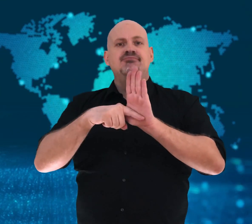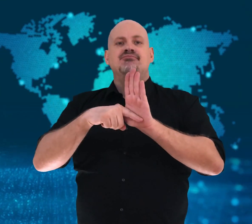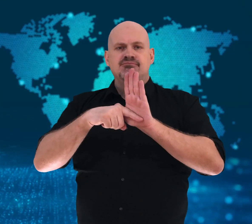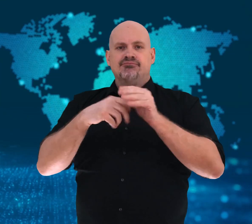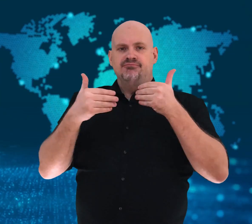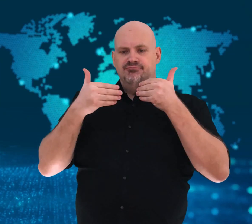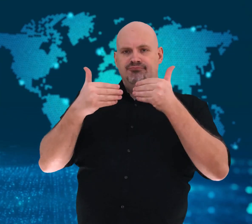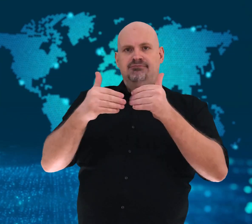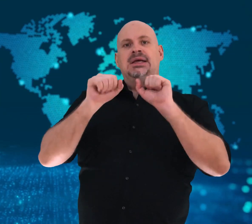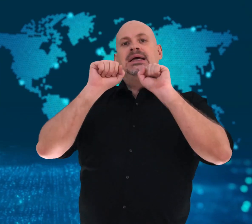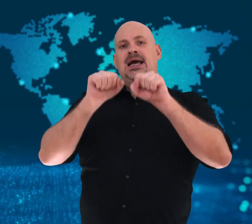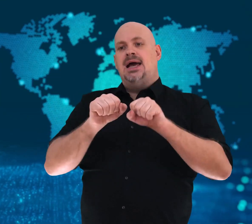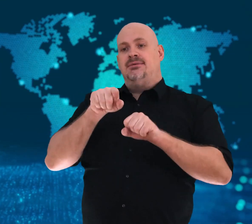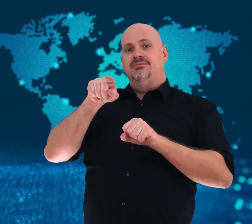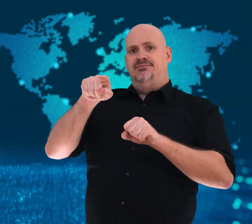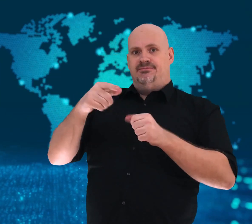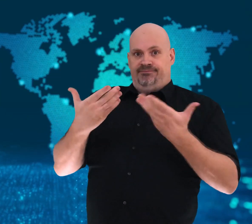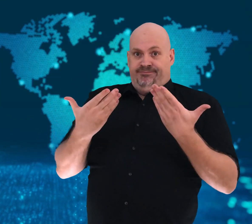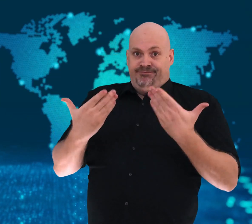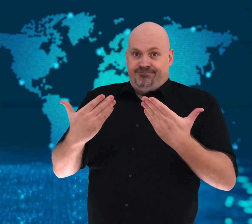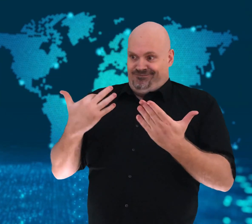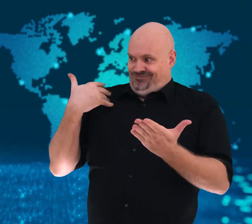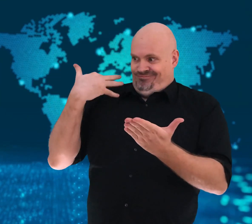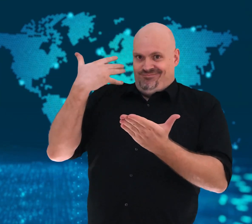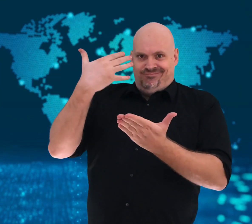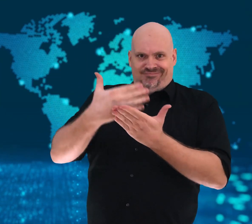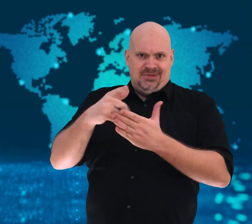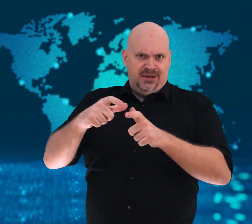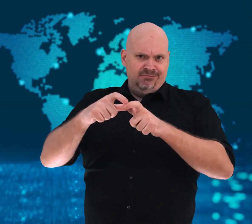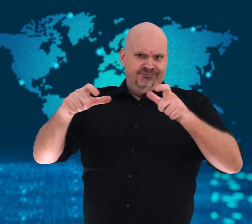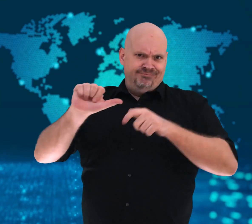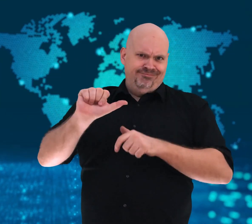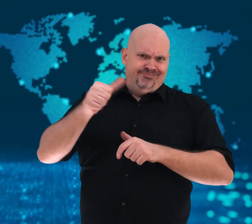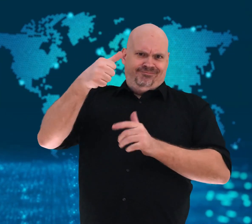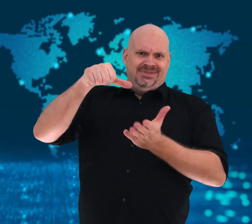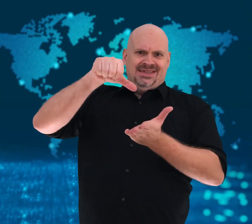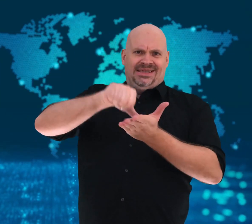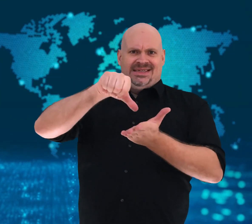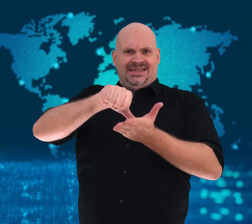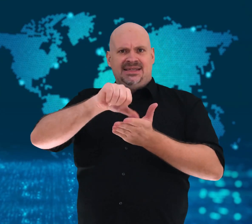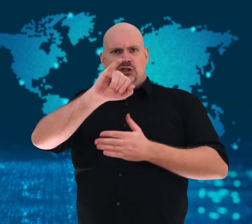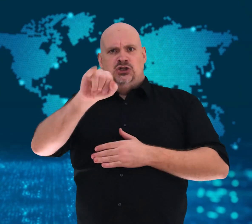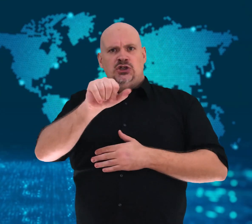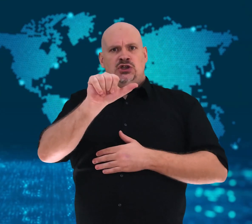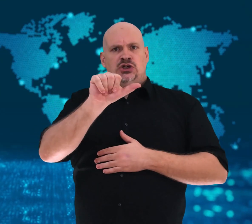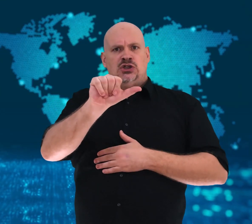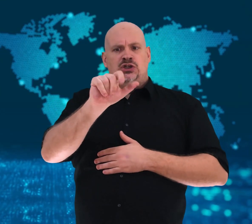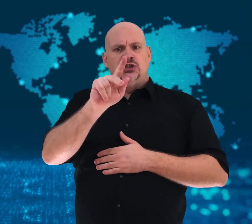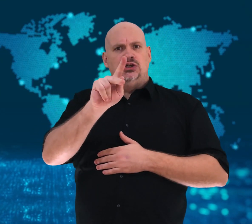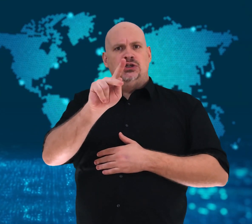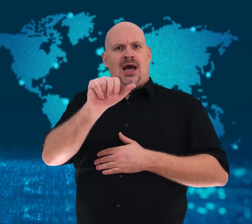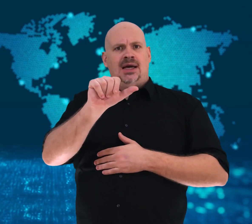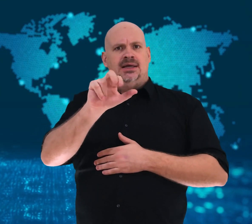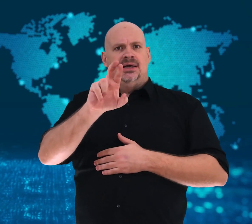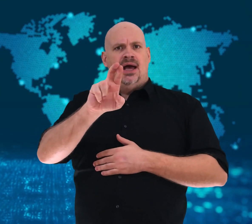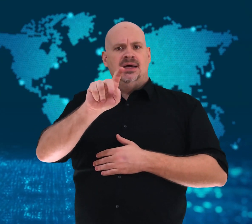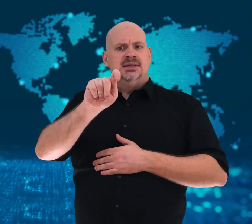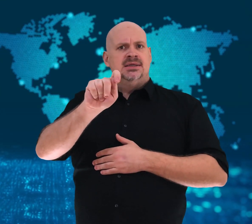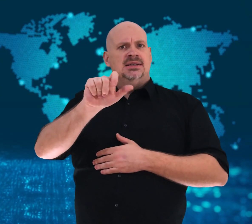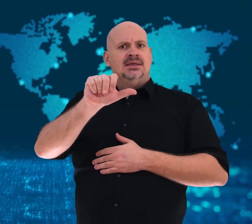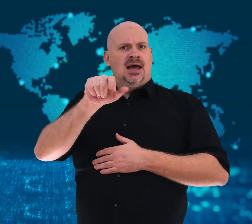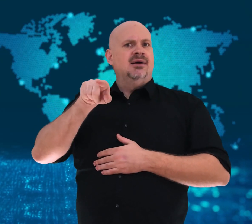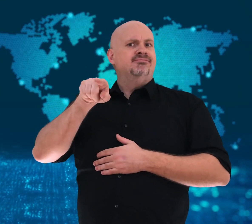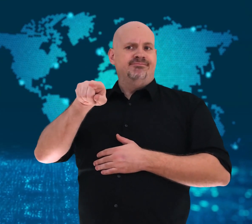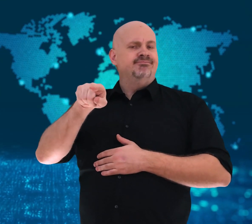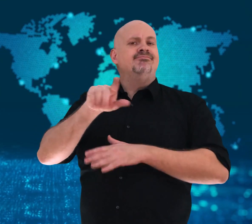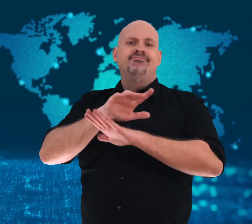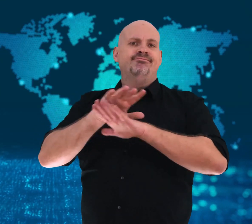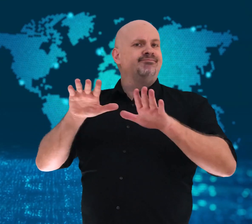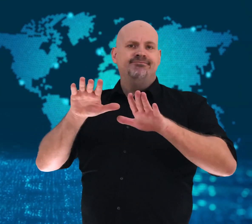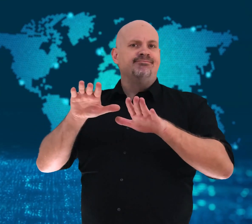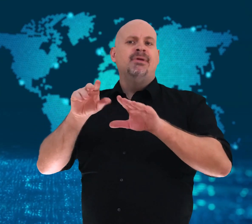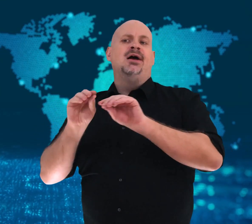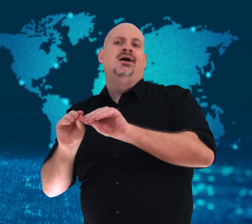framework to move the country’s capital of Jakarta to around 2,000